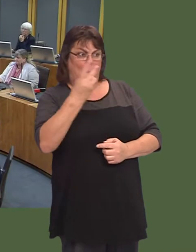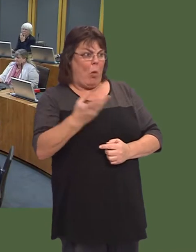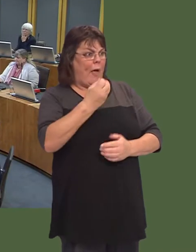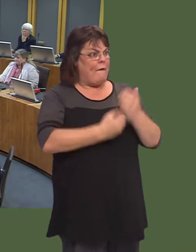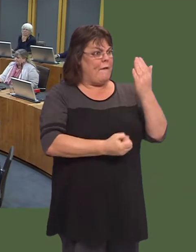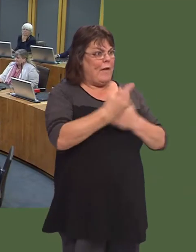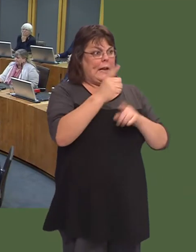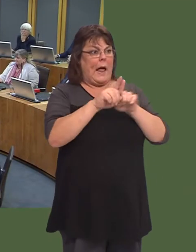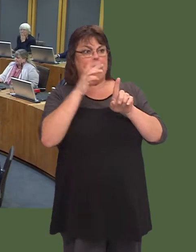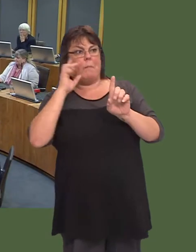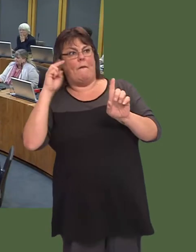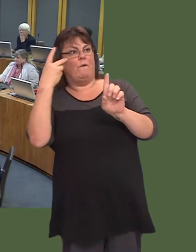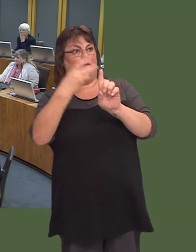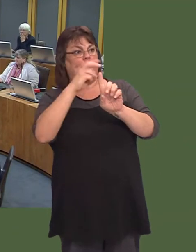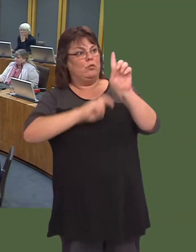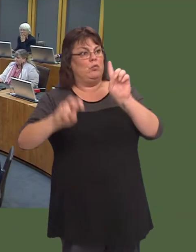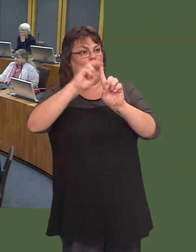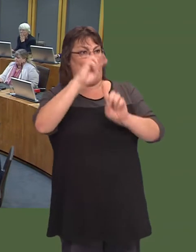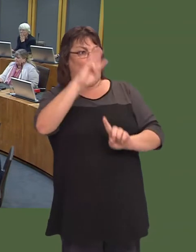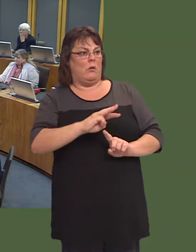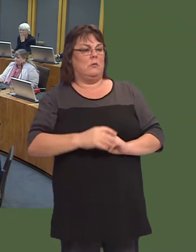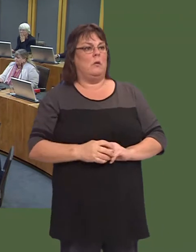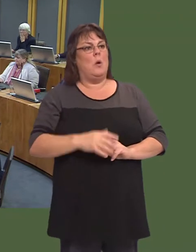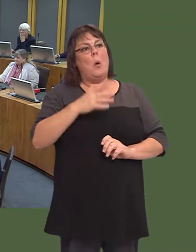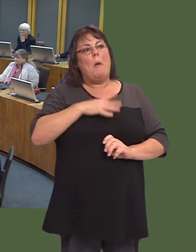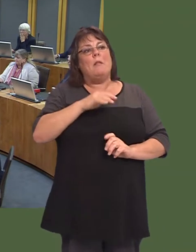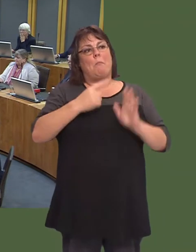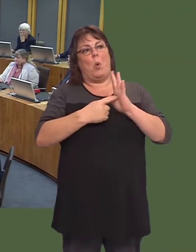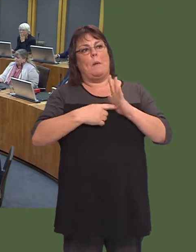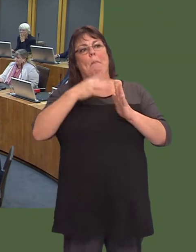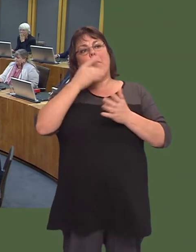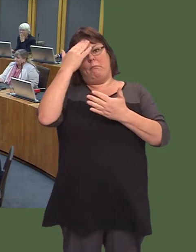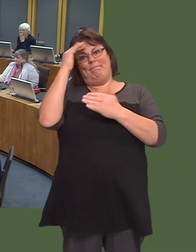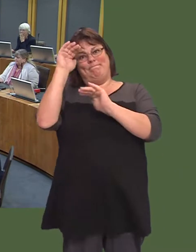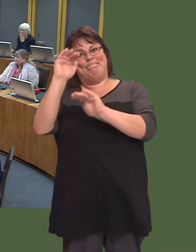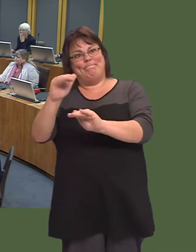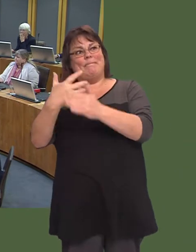One of the issues that we face with large-scale events is we have to ensure that people have places to stay outside Wales.